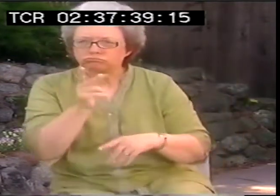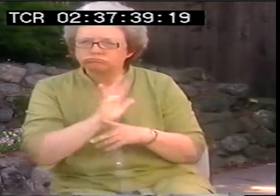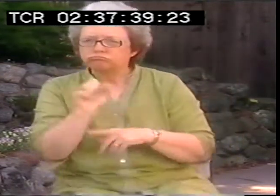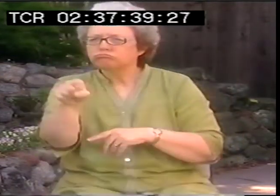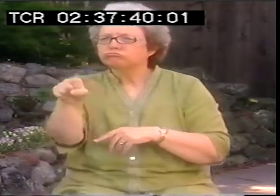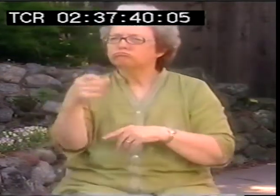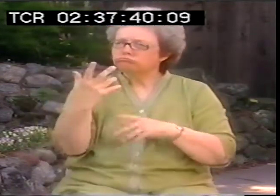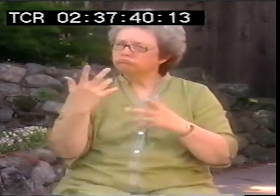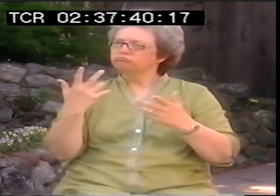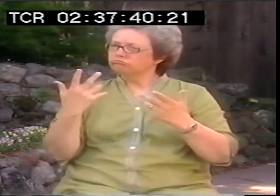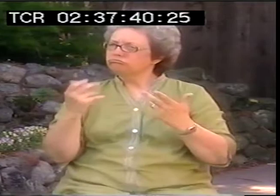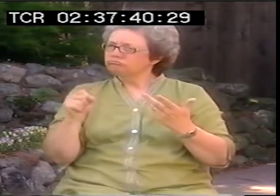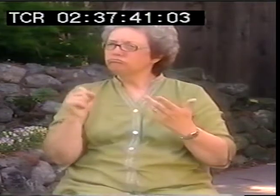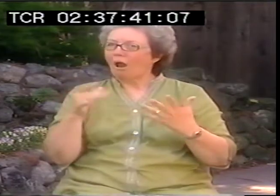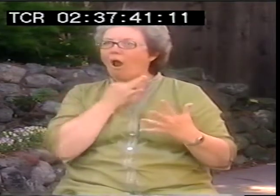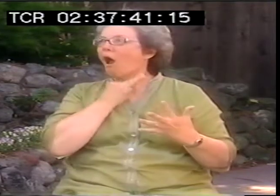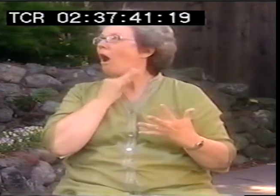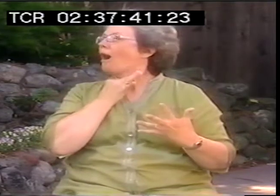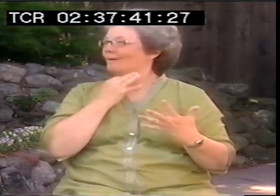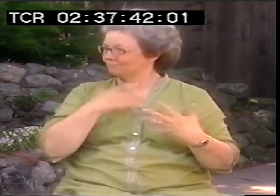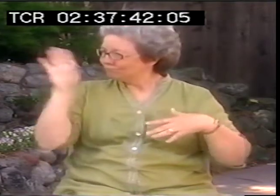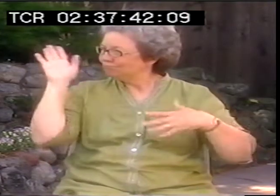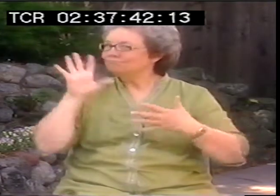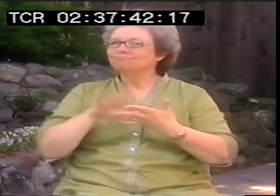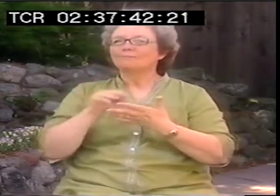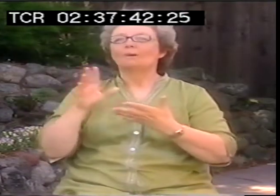Yeah, people have been learning sign. They were curious.